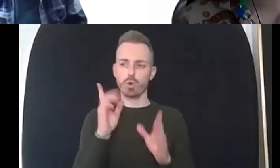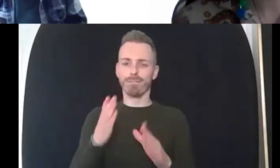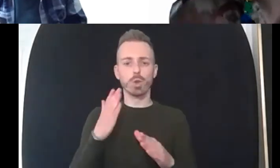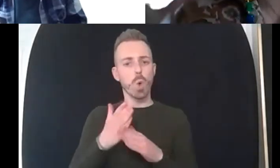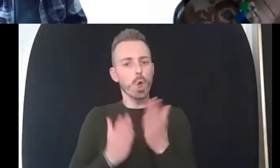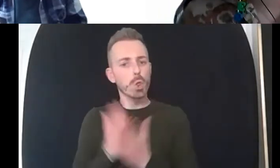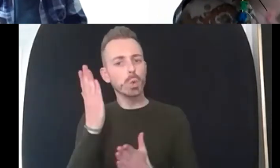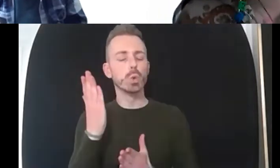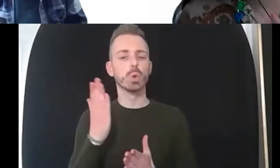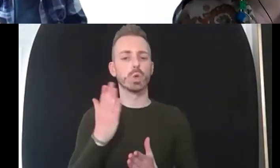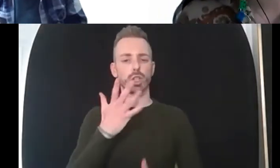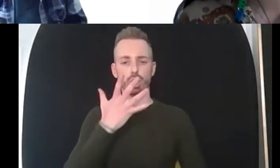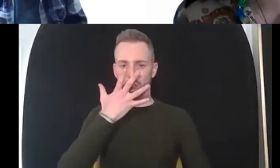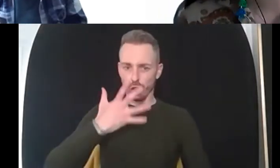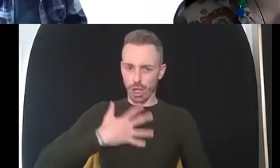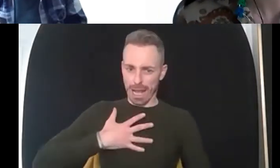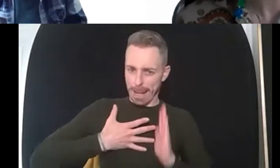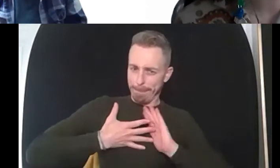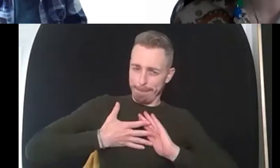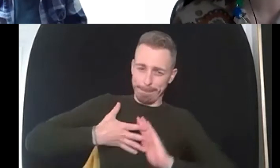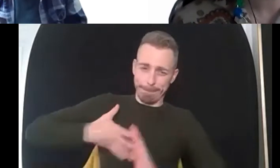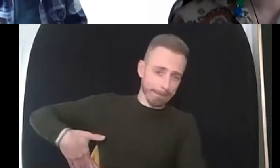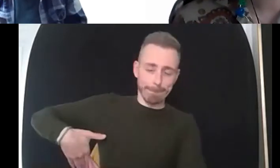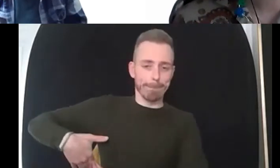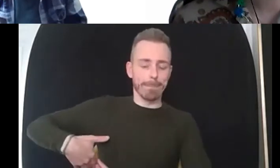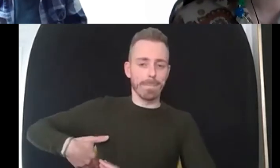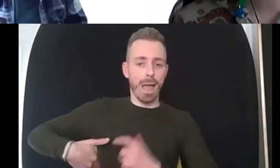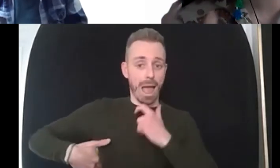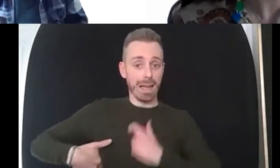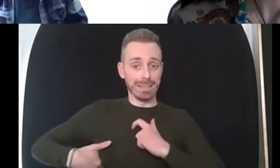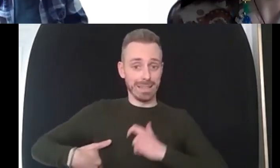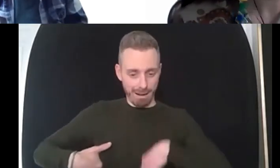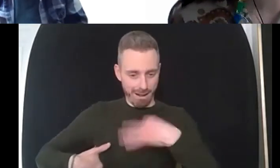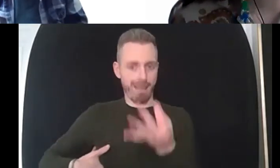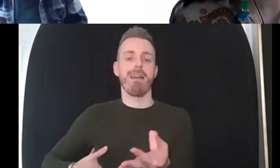and then ultimately the self-acceptance is is really the most important part in a way because